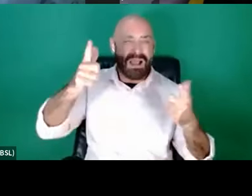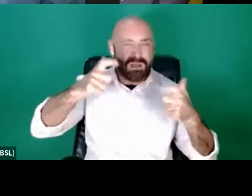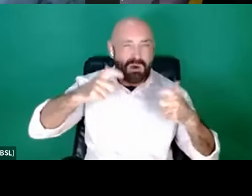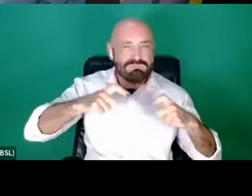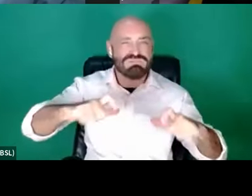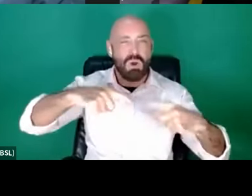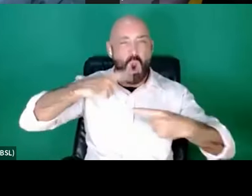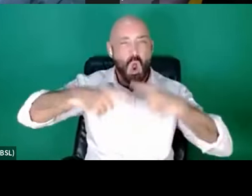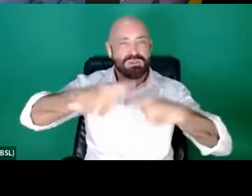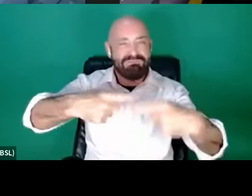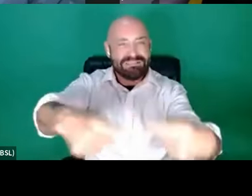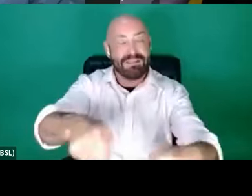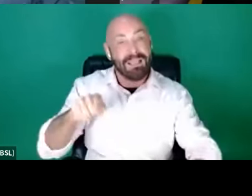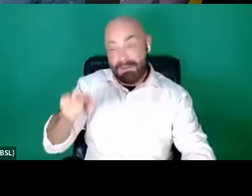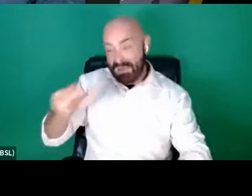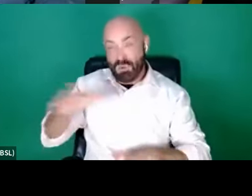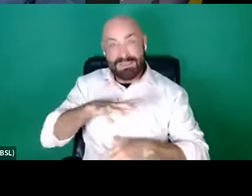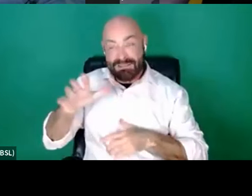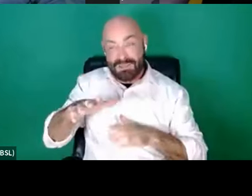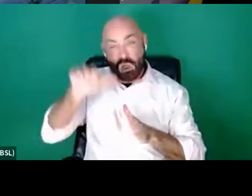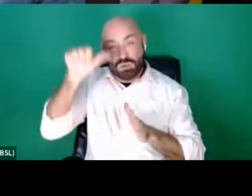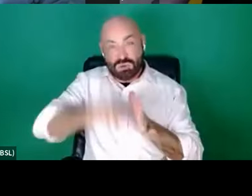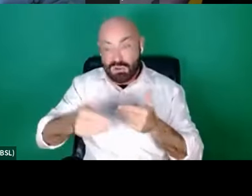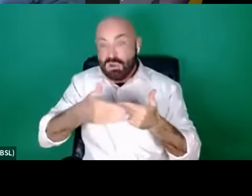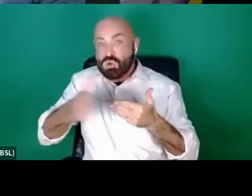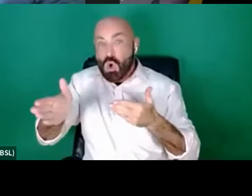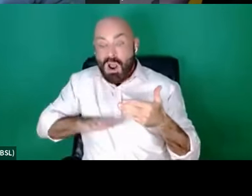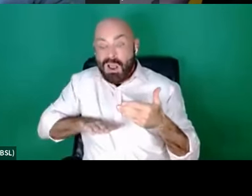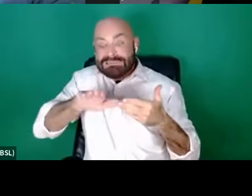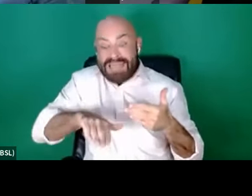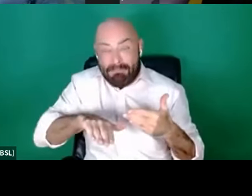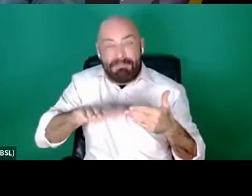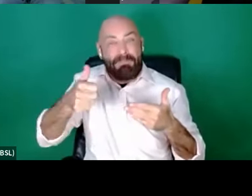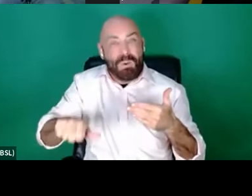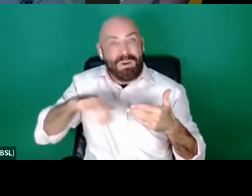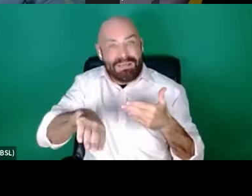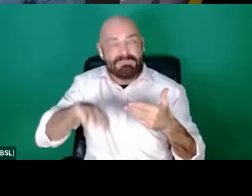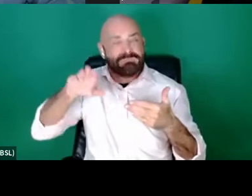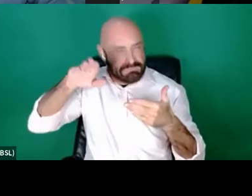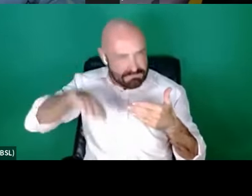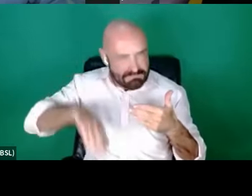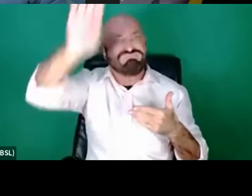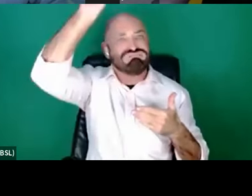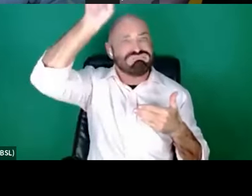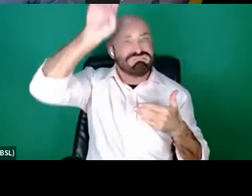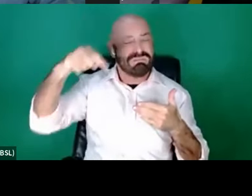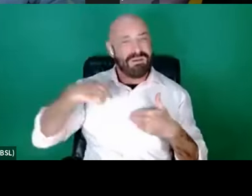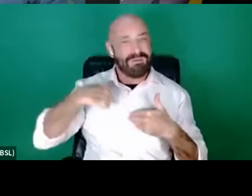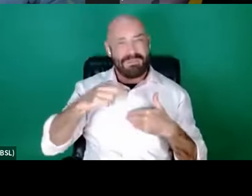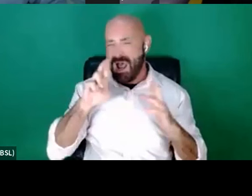All they need is a step in the door and once they've got that I wish for very long careers for